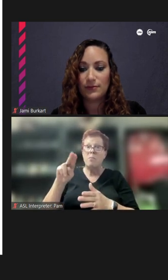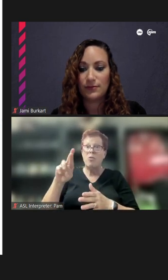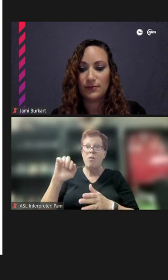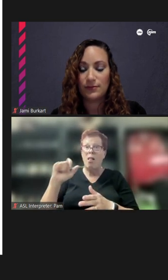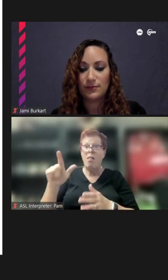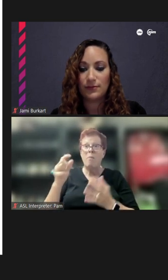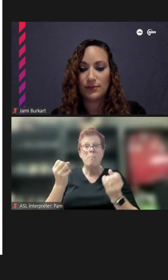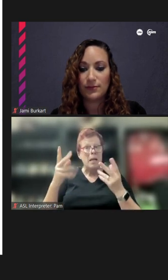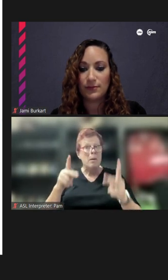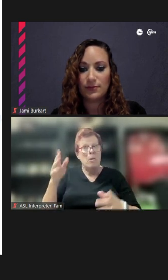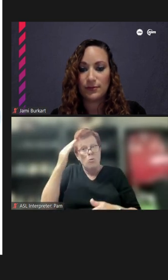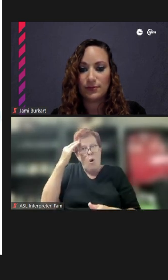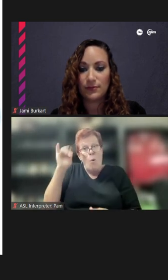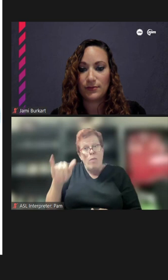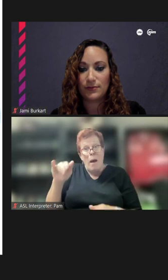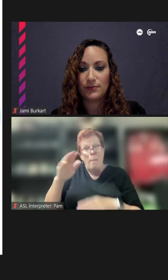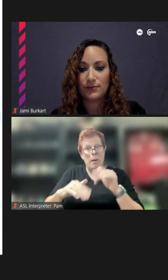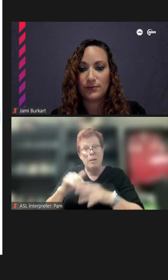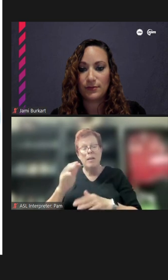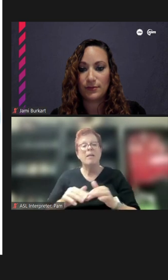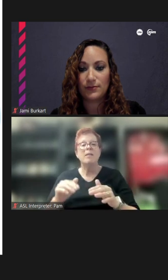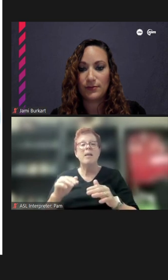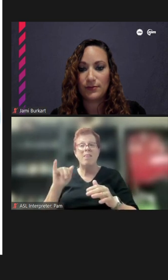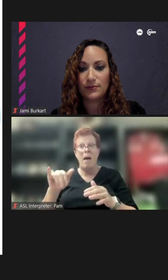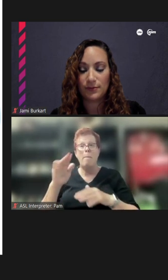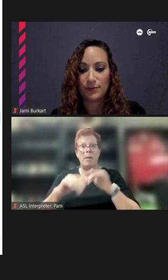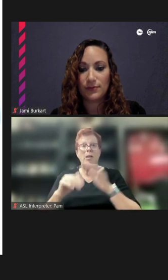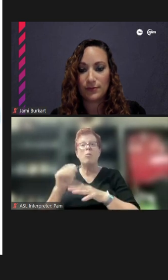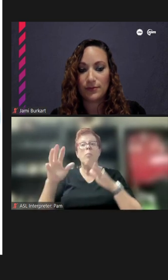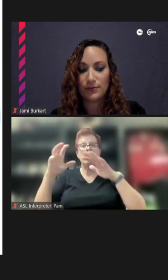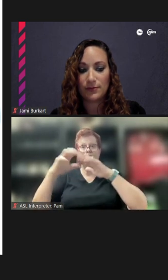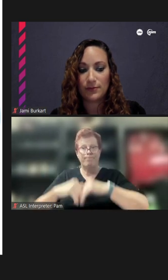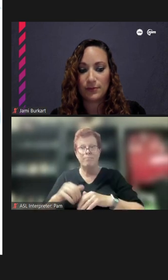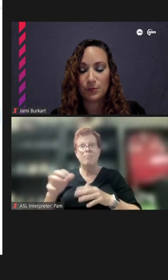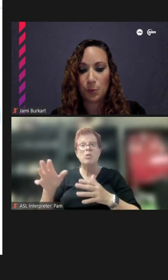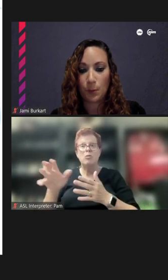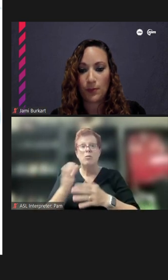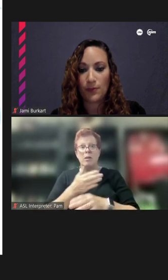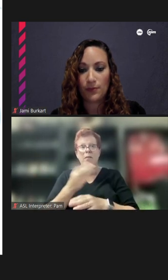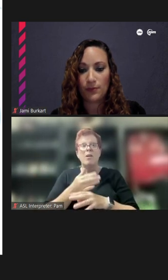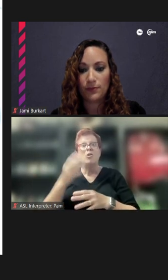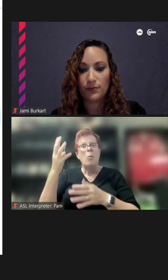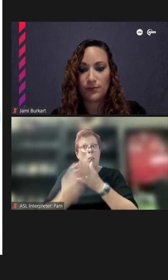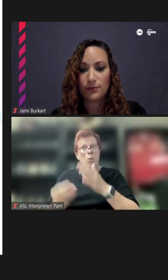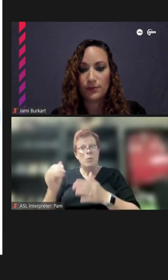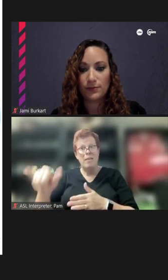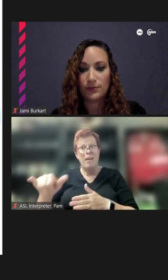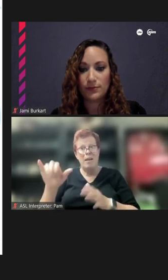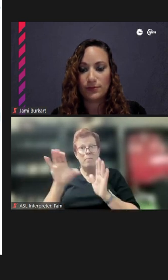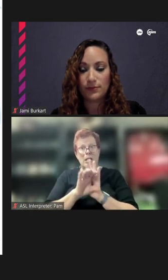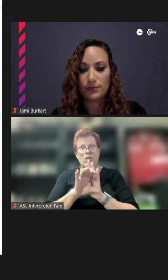because that building will be redeveloped so that mural will be lost. So, I think with that